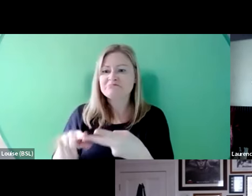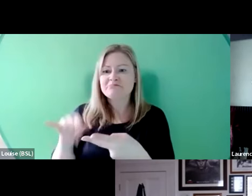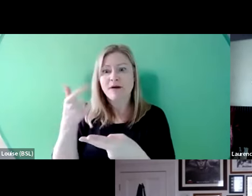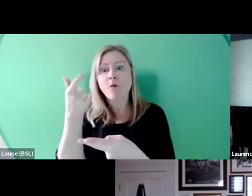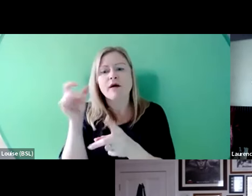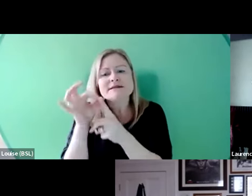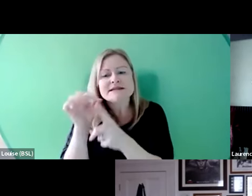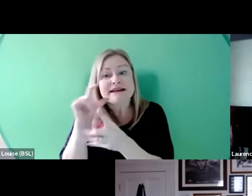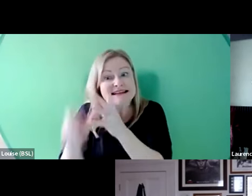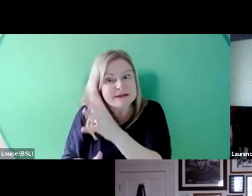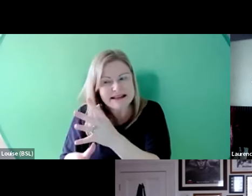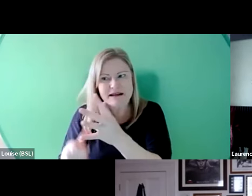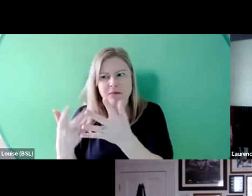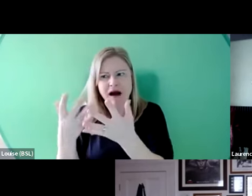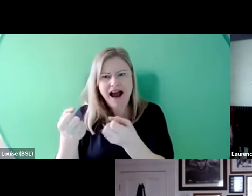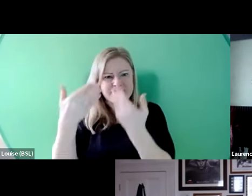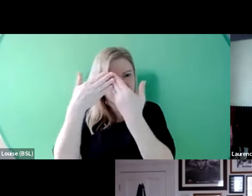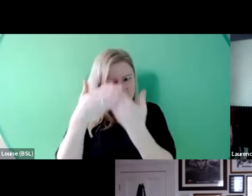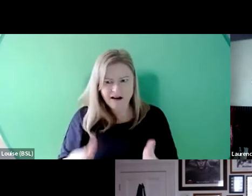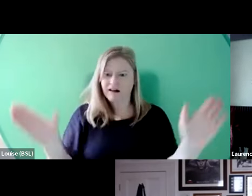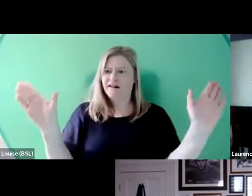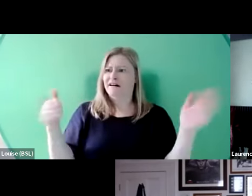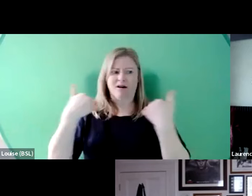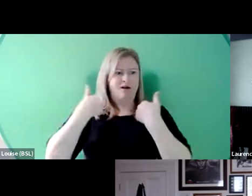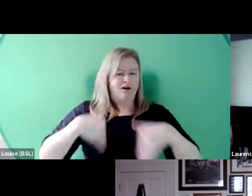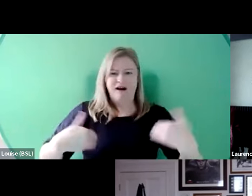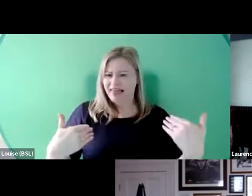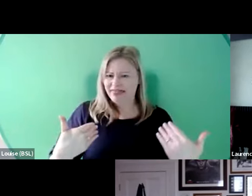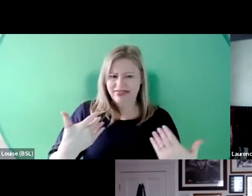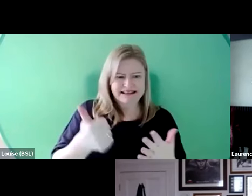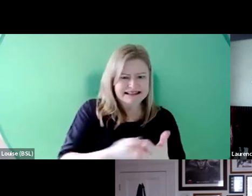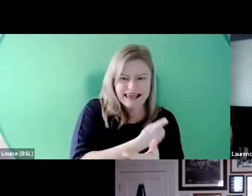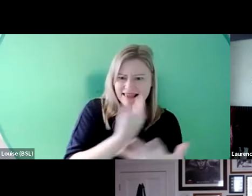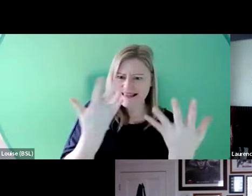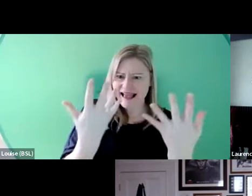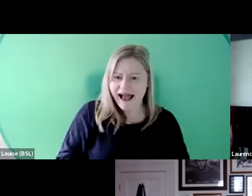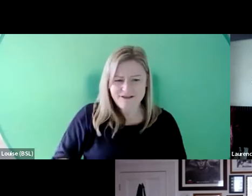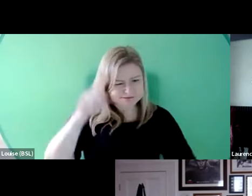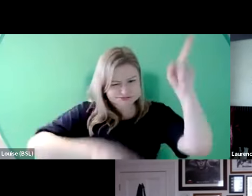disability and you've got such a wealth of rich talent within our community that have got